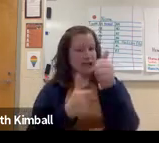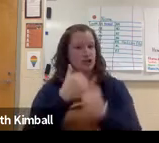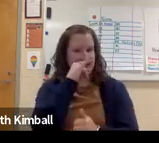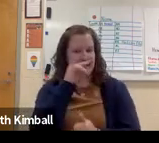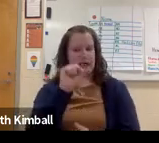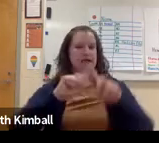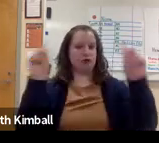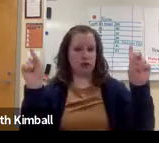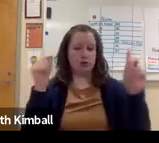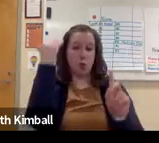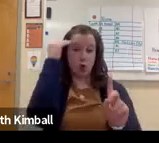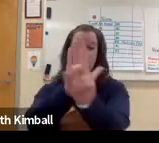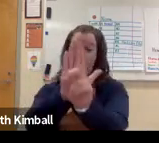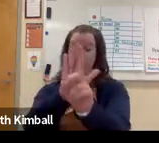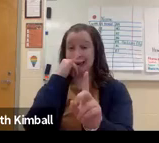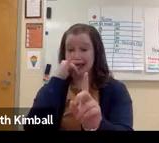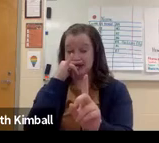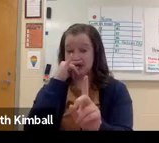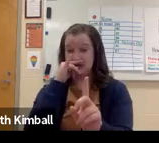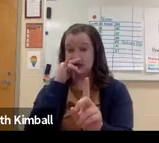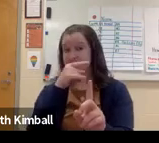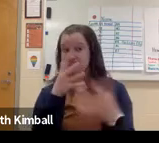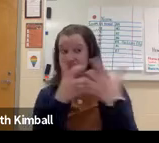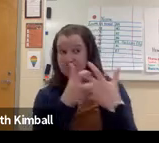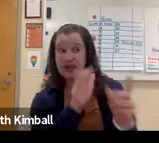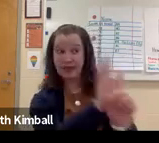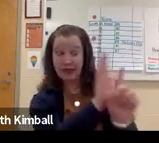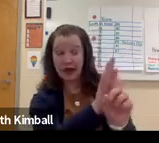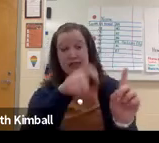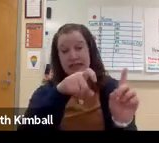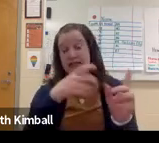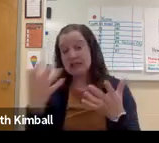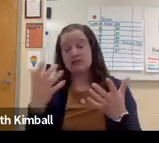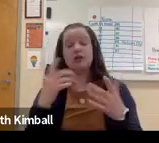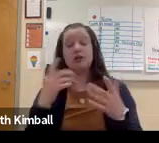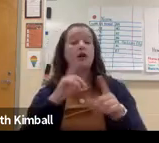Well, again, you do have to recall that each kid is different.